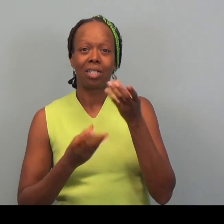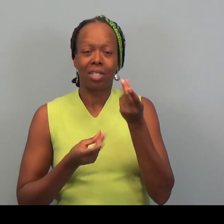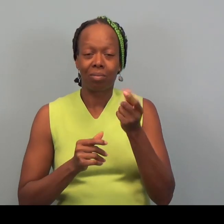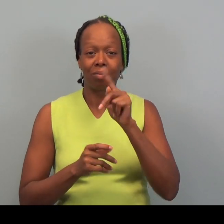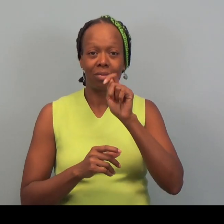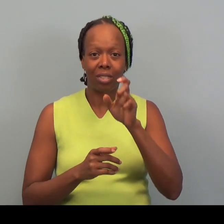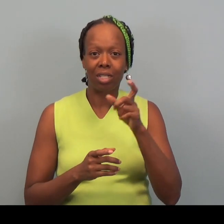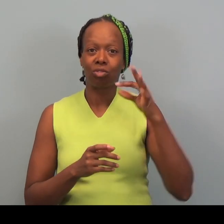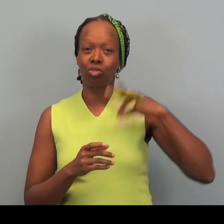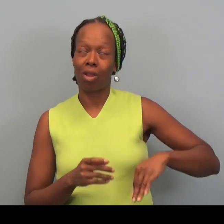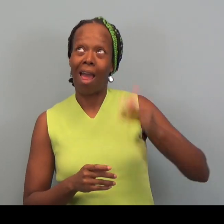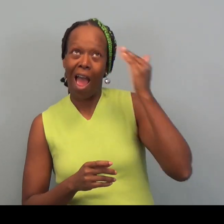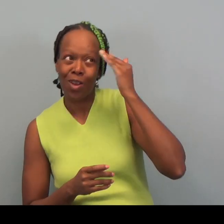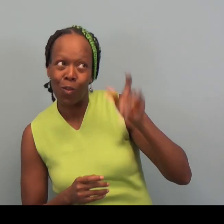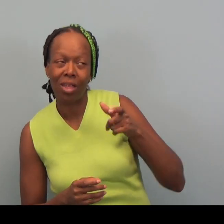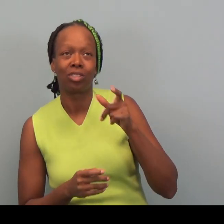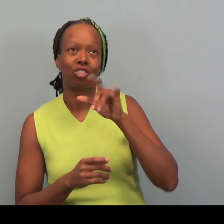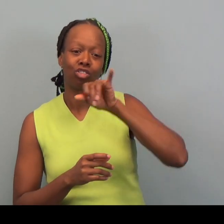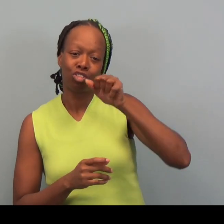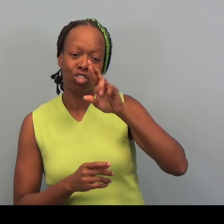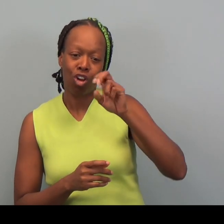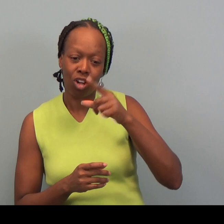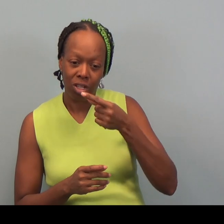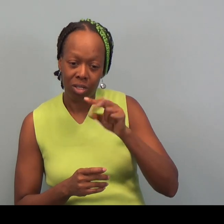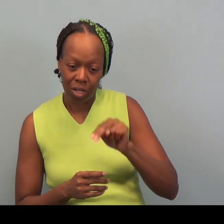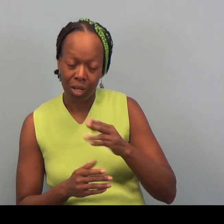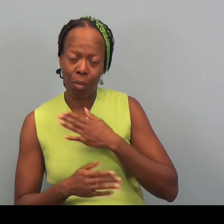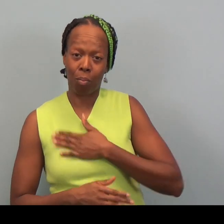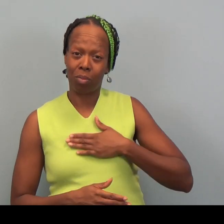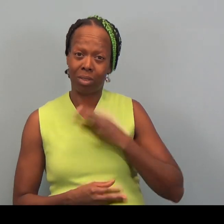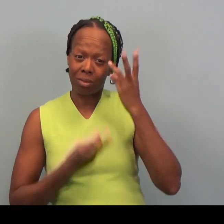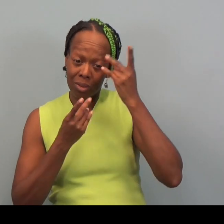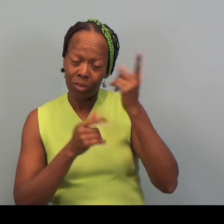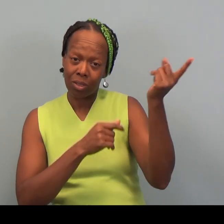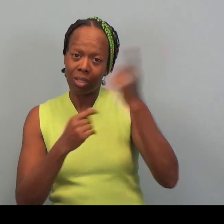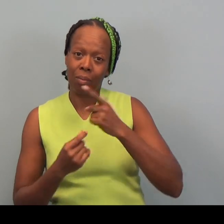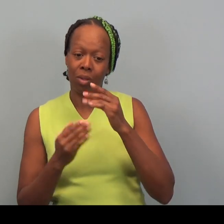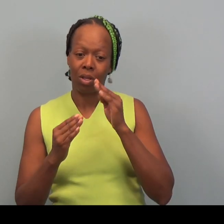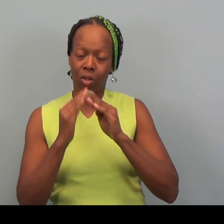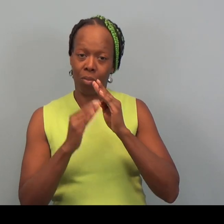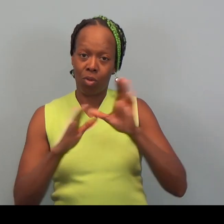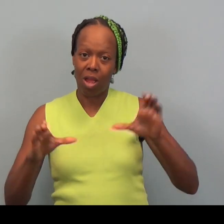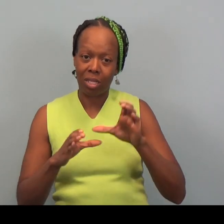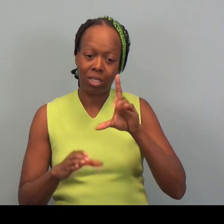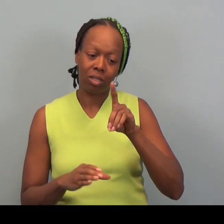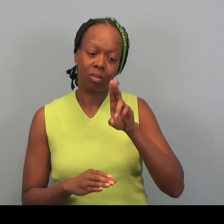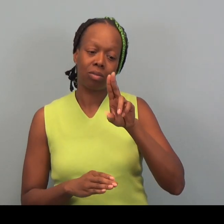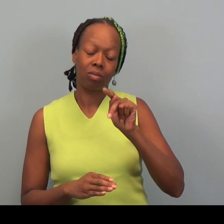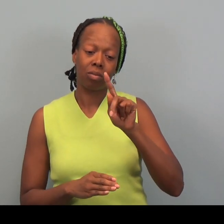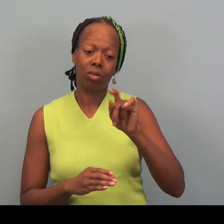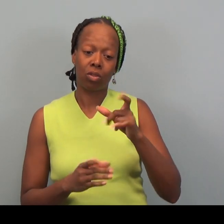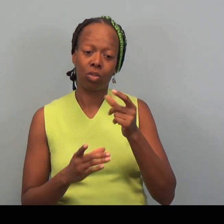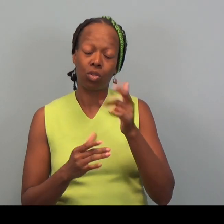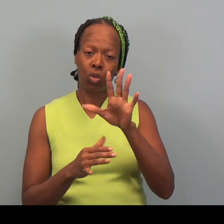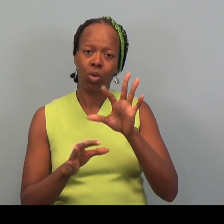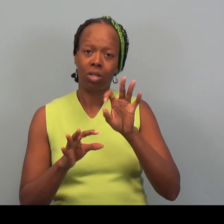I know that's jargon. Please consider coming to Community Action Duluth to get your taxes done for free.